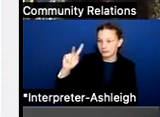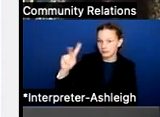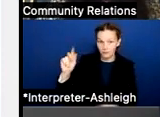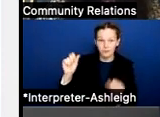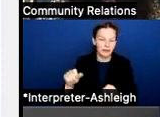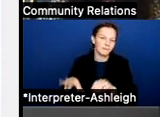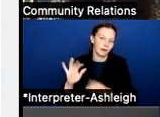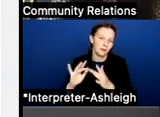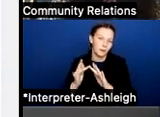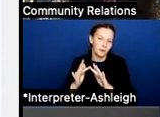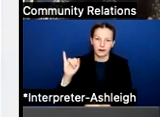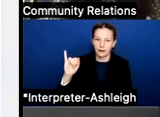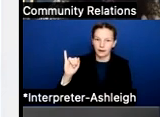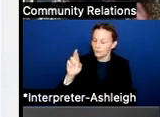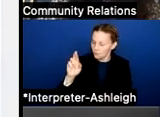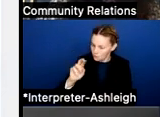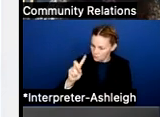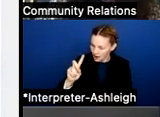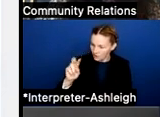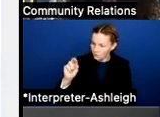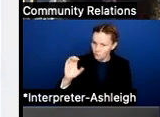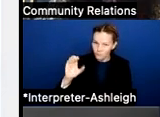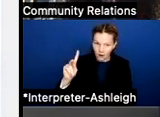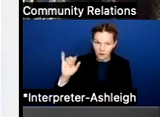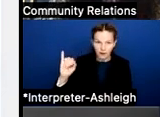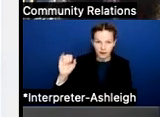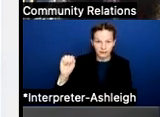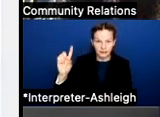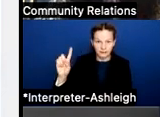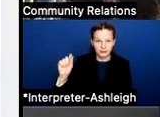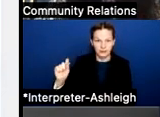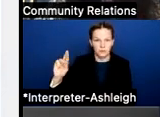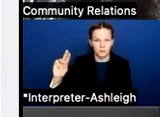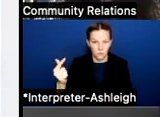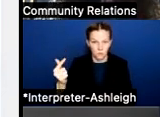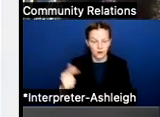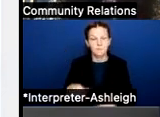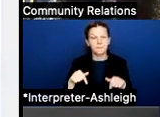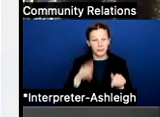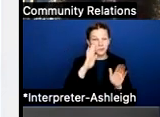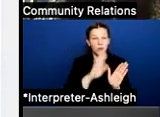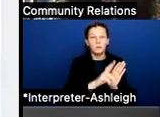And for those who would like to see this or share this with a friend later on, a recording of this event will be available on the district's website